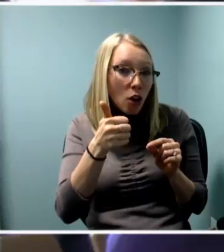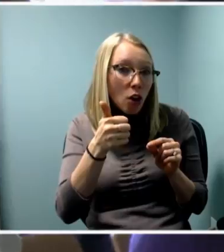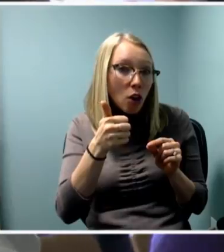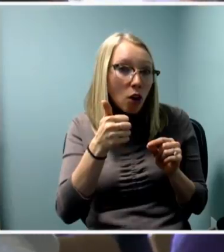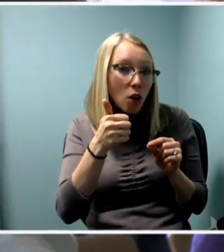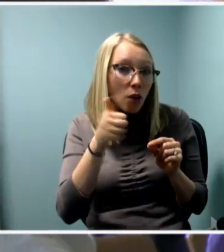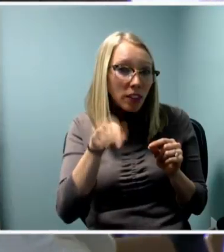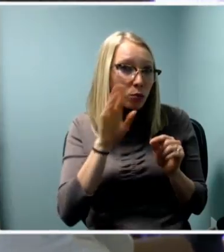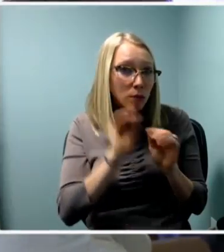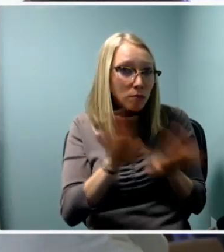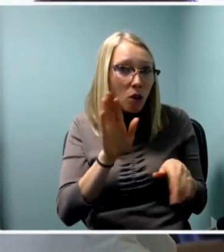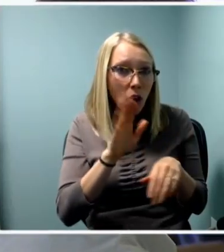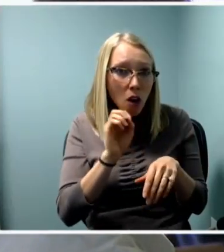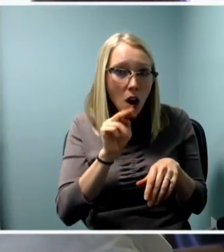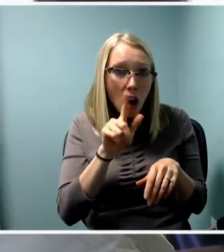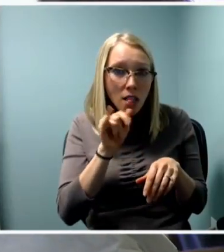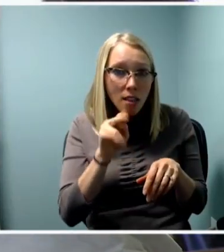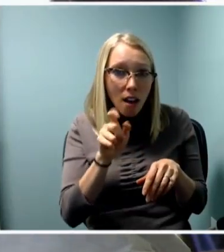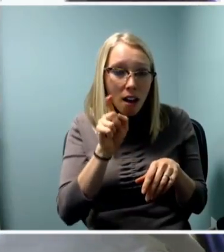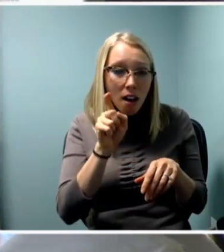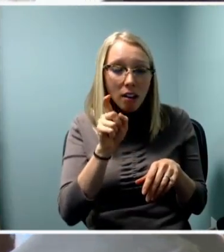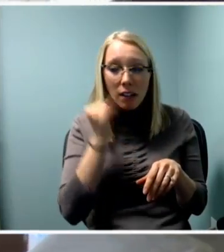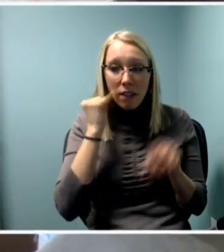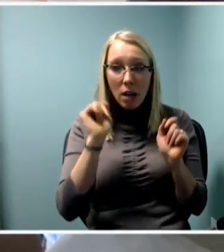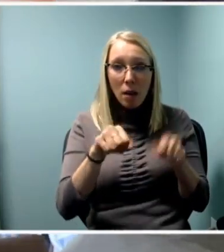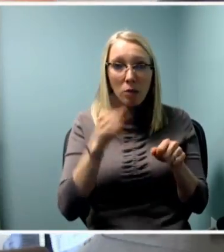So if that's possible for us to get on it.